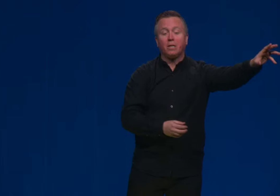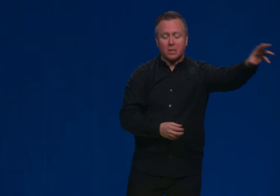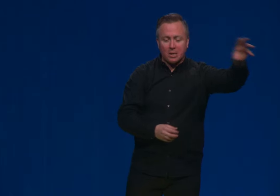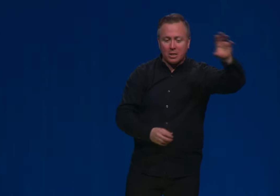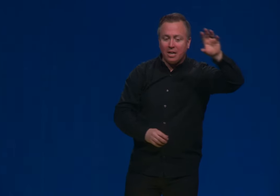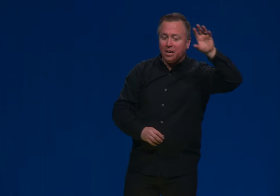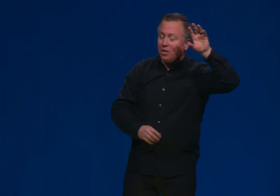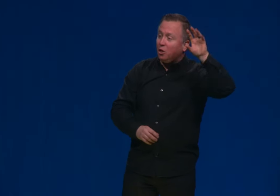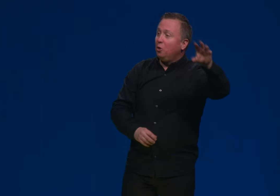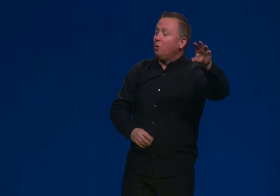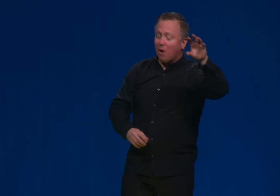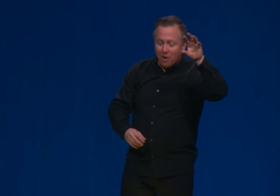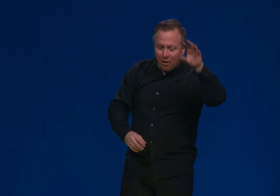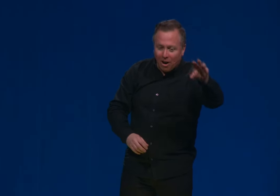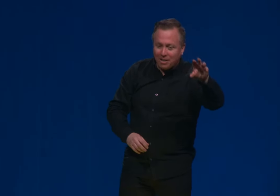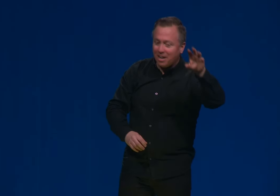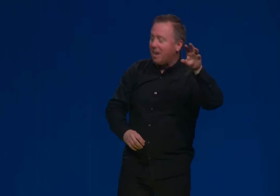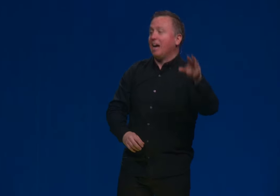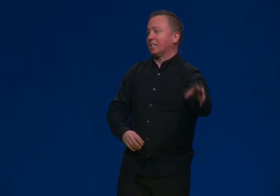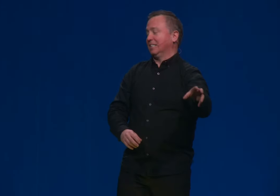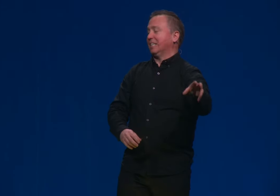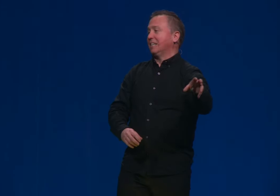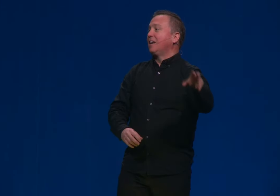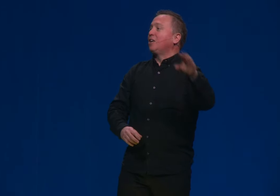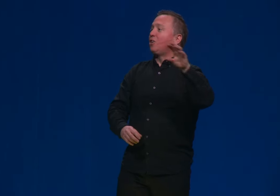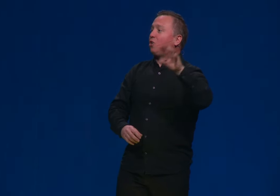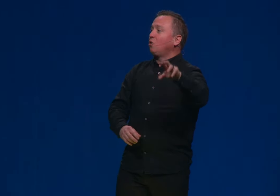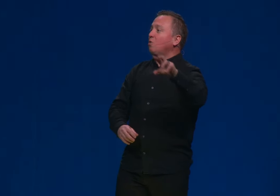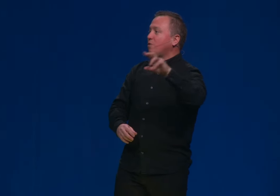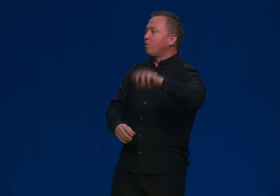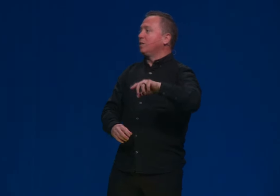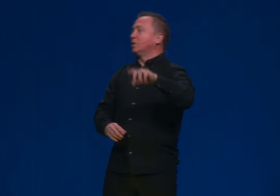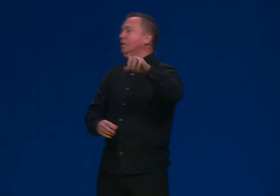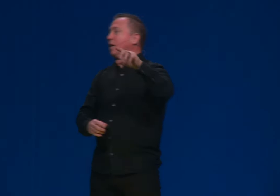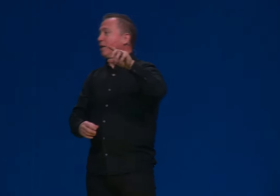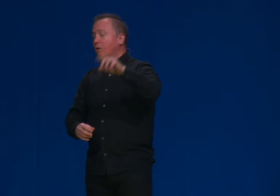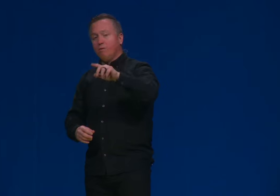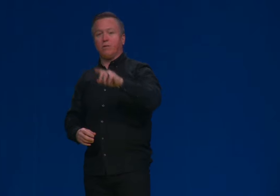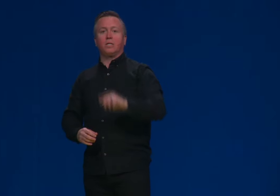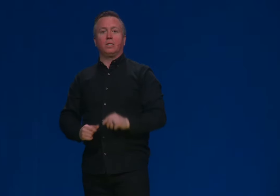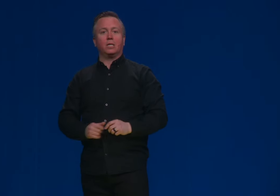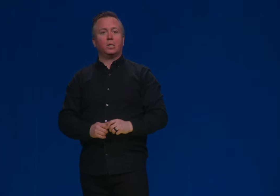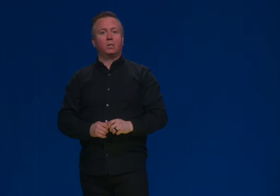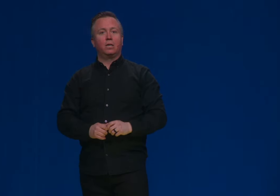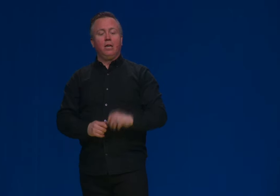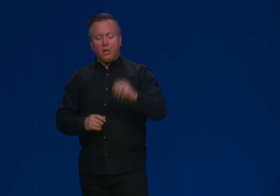When it says you are not an accident, you are not an accident, you are the reason a universe exist. you are the reason a universe exist.